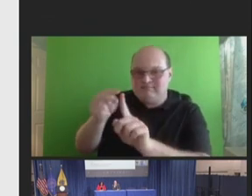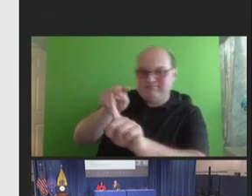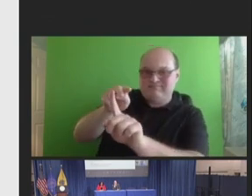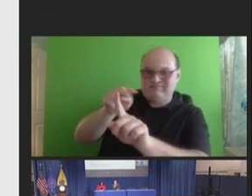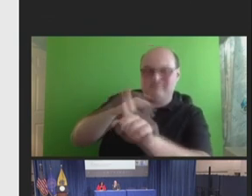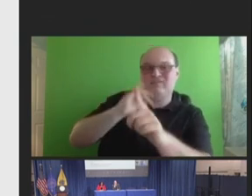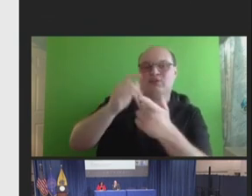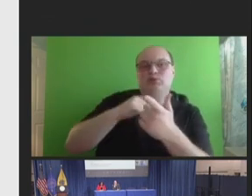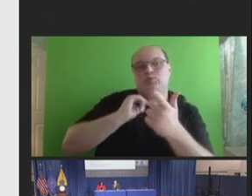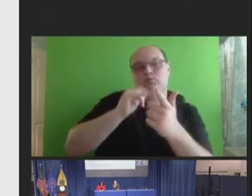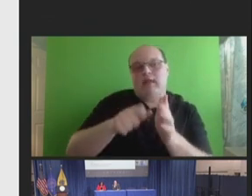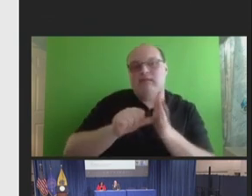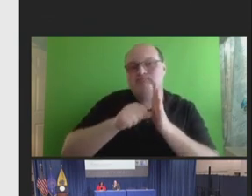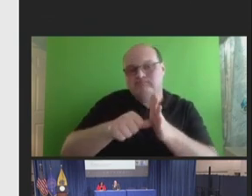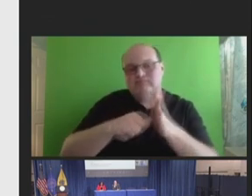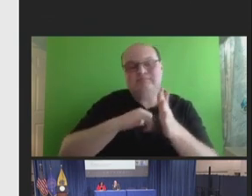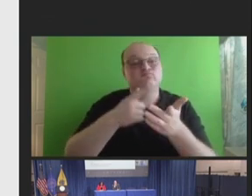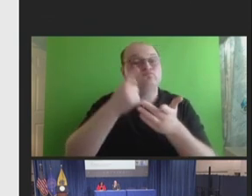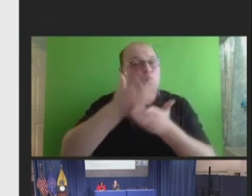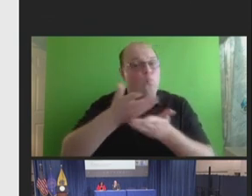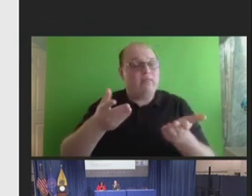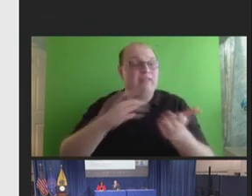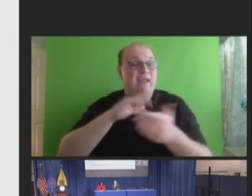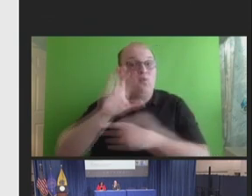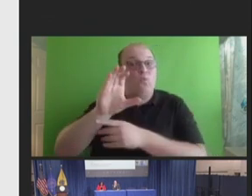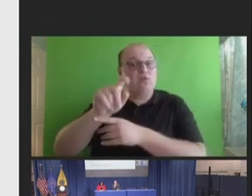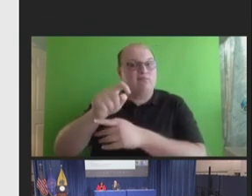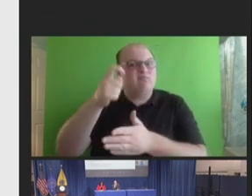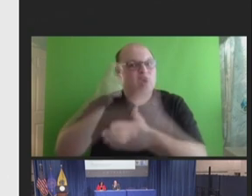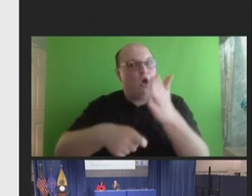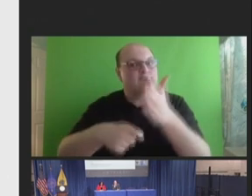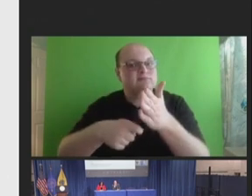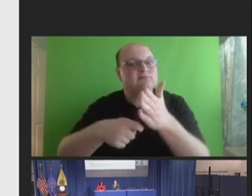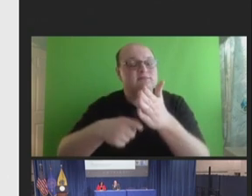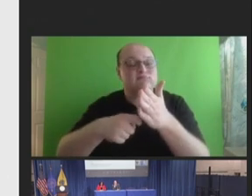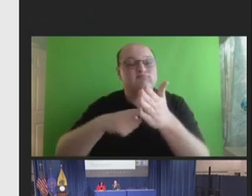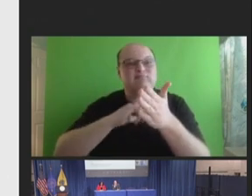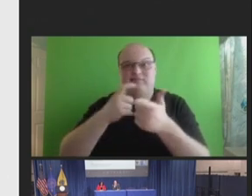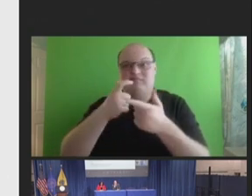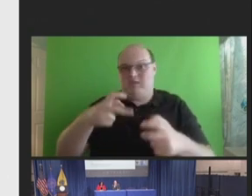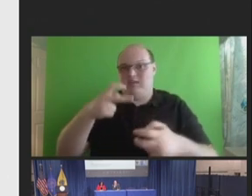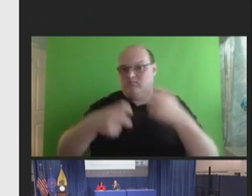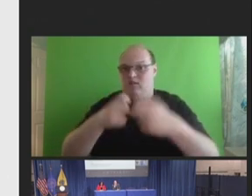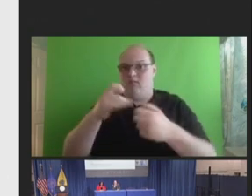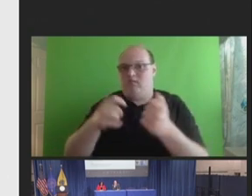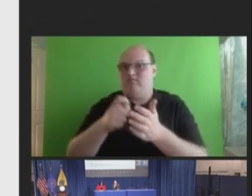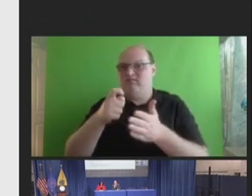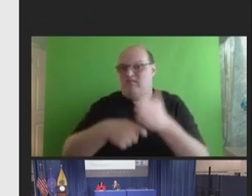jumped here was that cost is a huge issue and probably the biggest driver that we saw